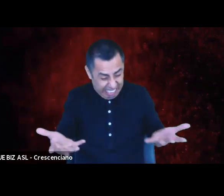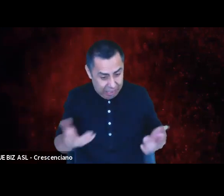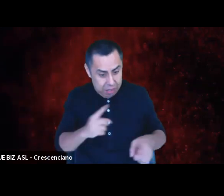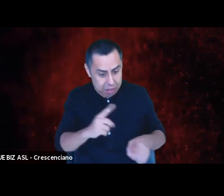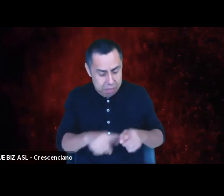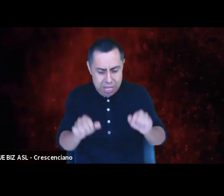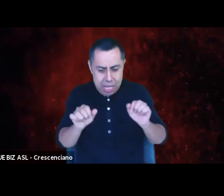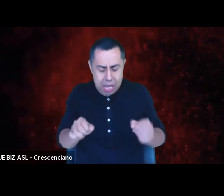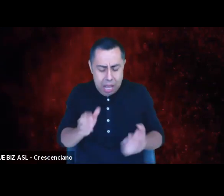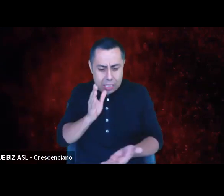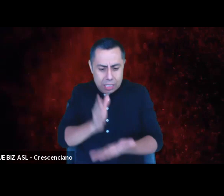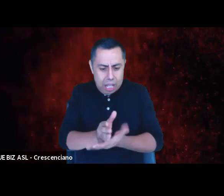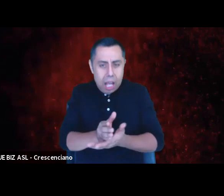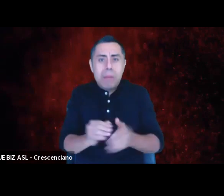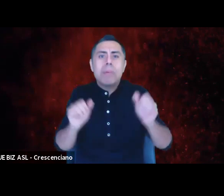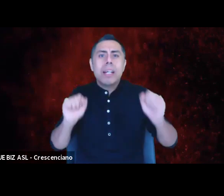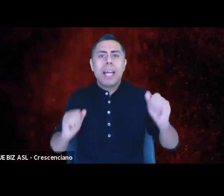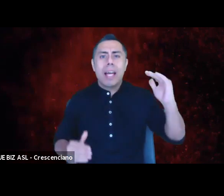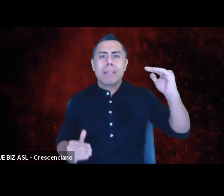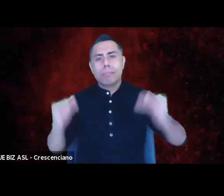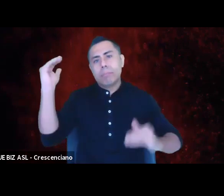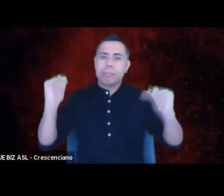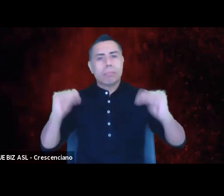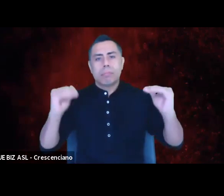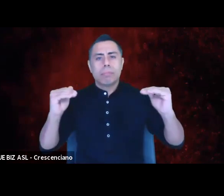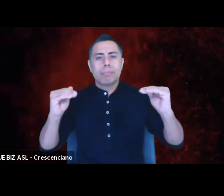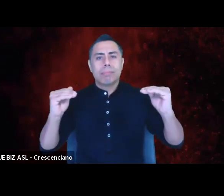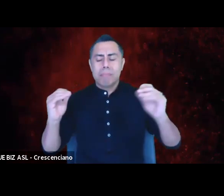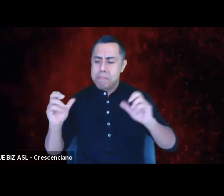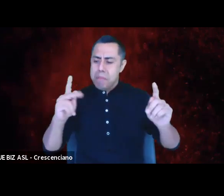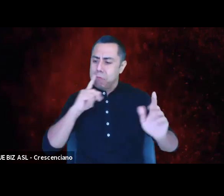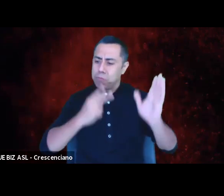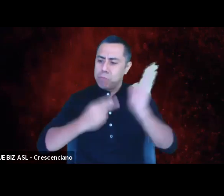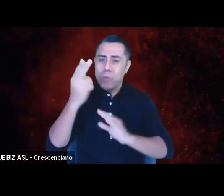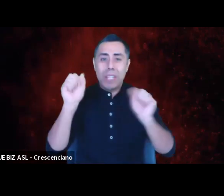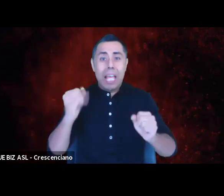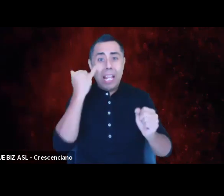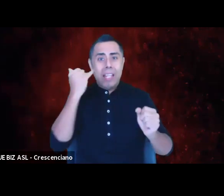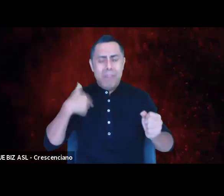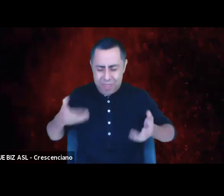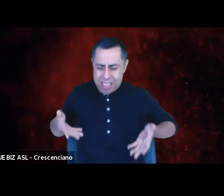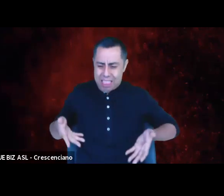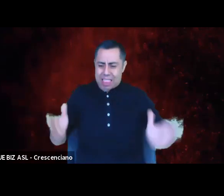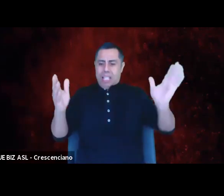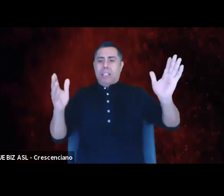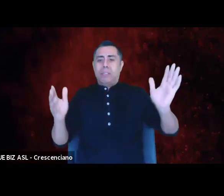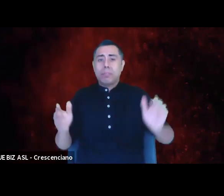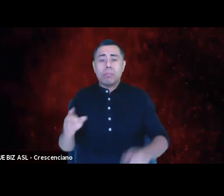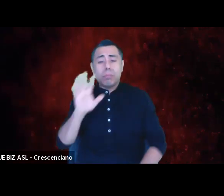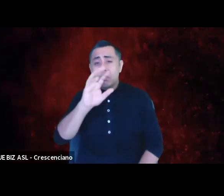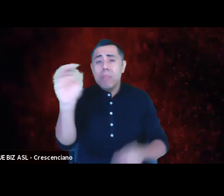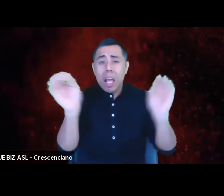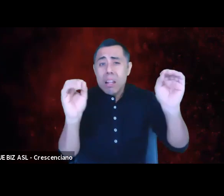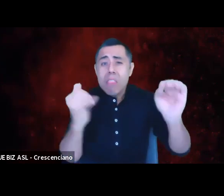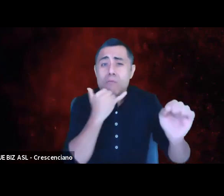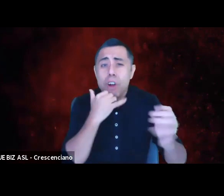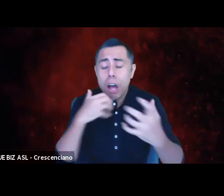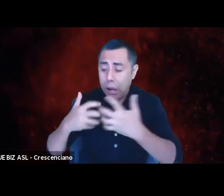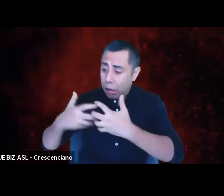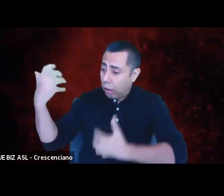for the balance and the Truth to be restored if we let it. It is not a transgression to be out of alignment with what is true, it happens.